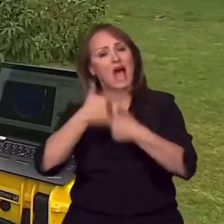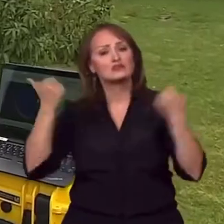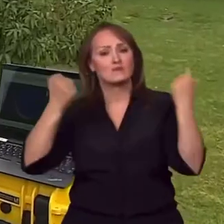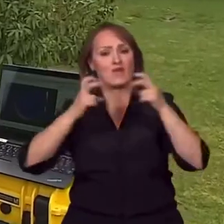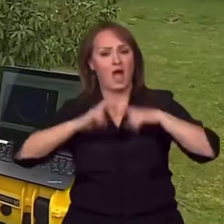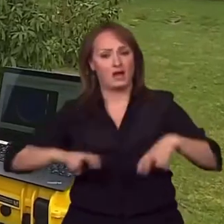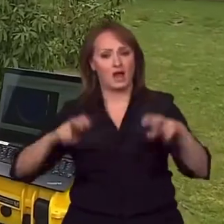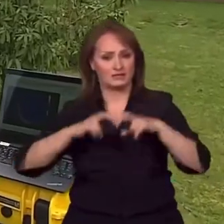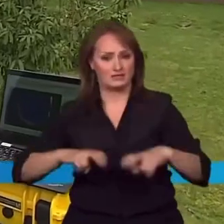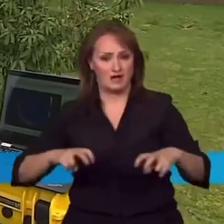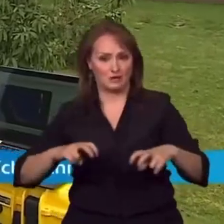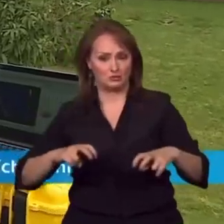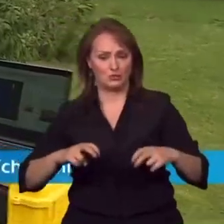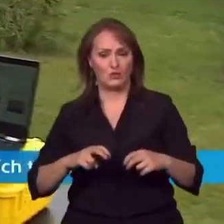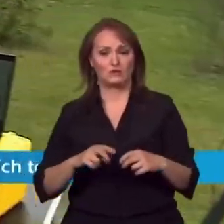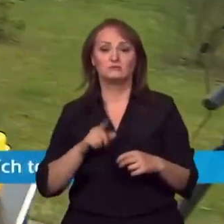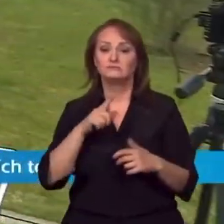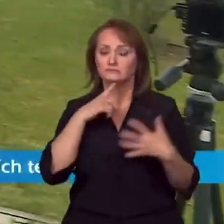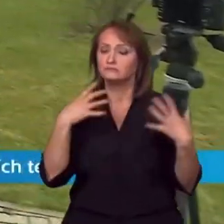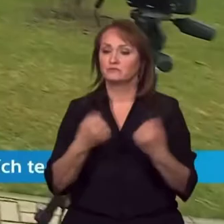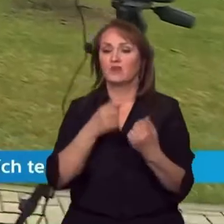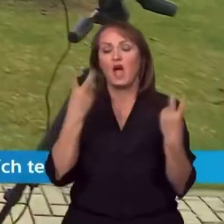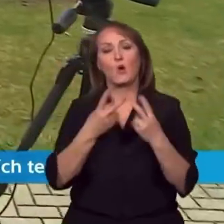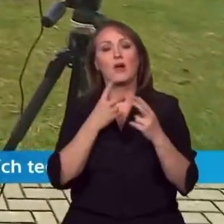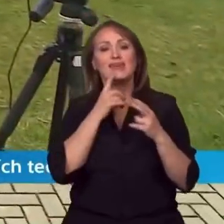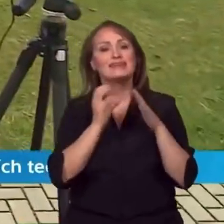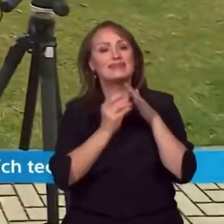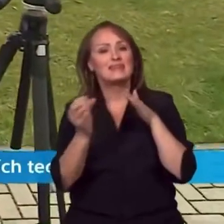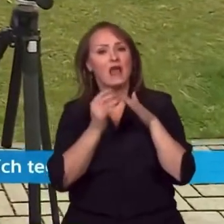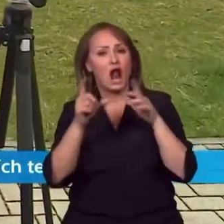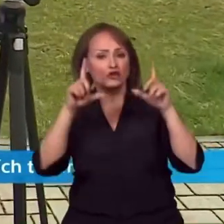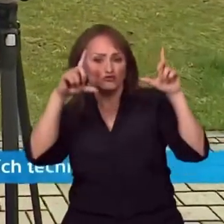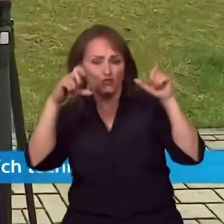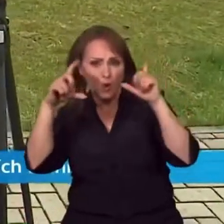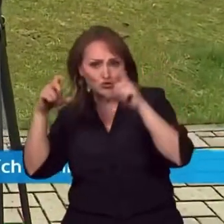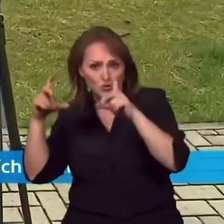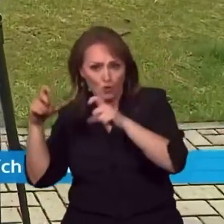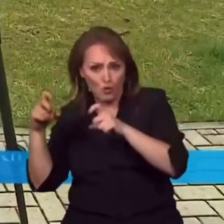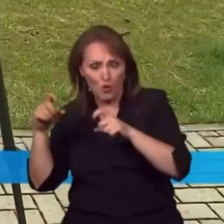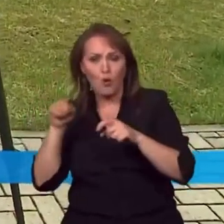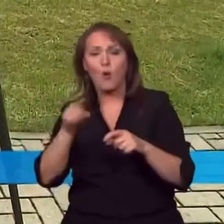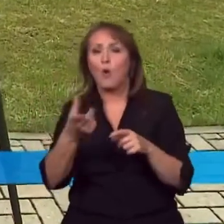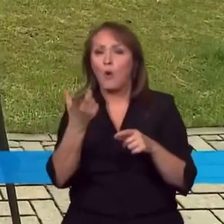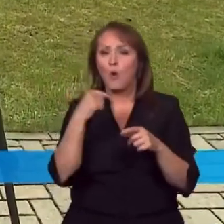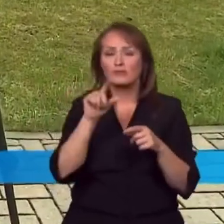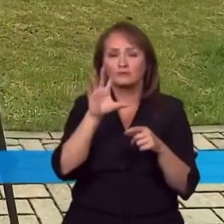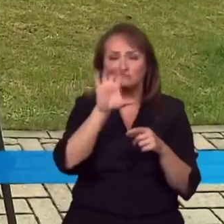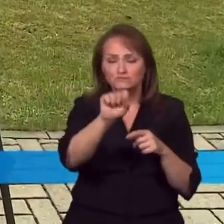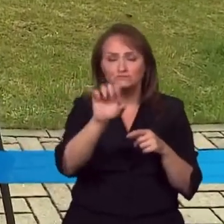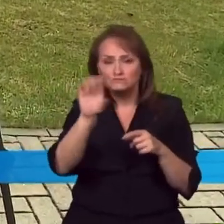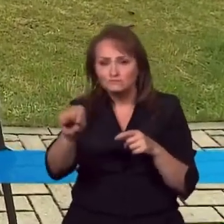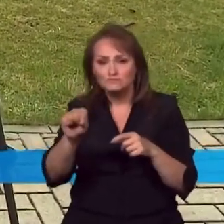for scientists from the University of Technology . It's actually a digital camera that captures data directly from the camera's sensor chip.